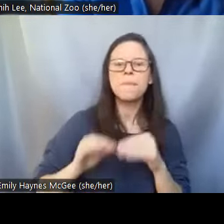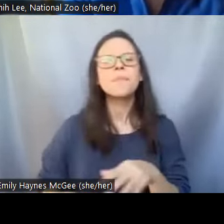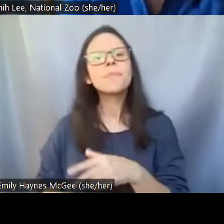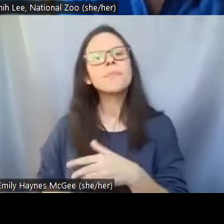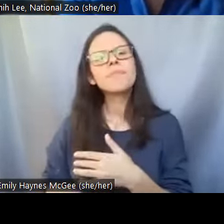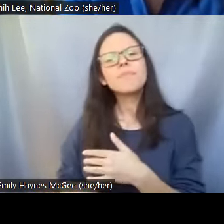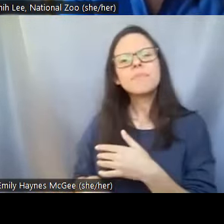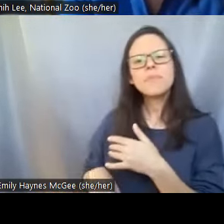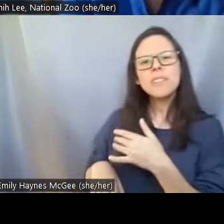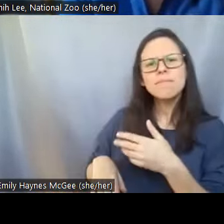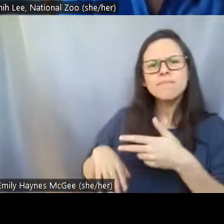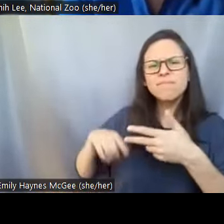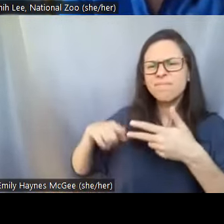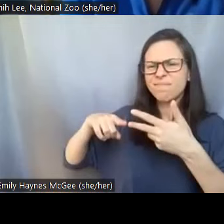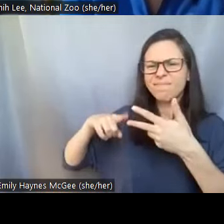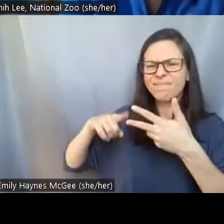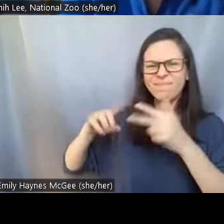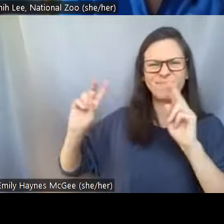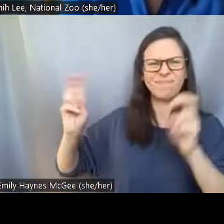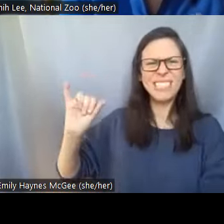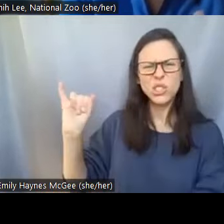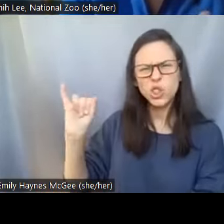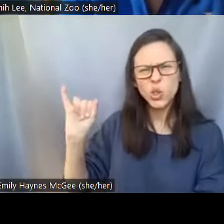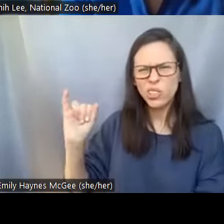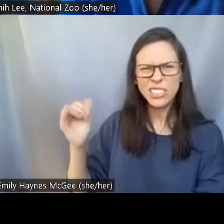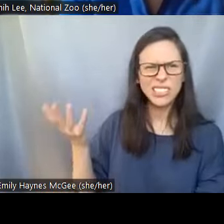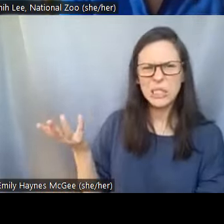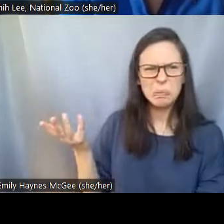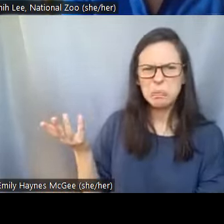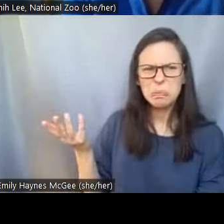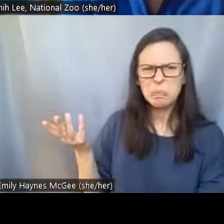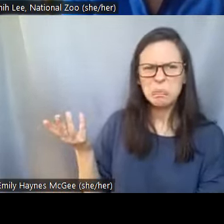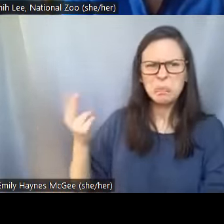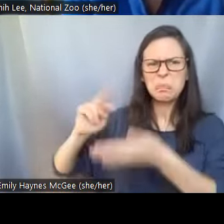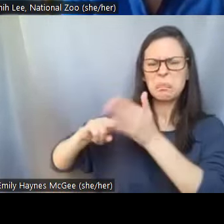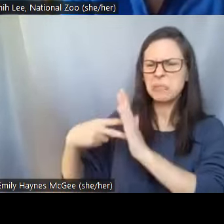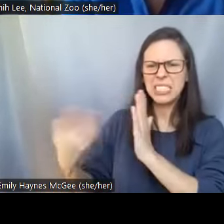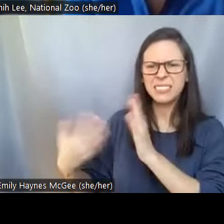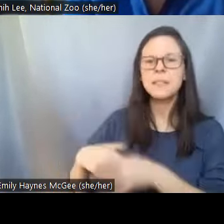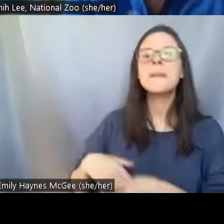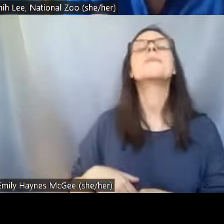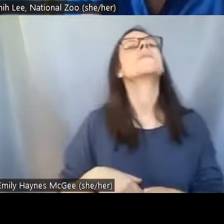population, what is an insurance population? >>Pei-Chih: Yeah that's really the idea that having a